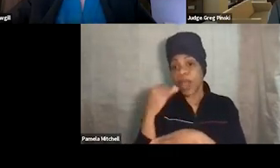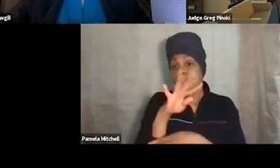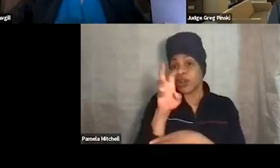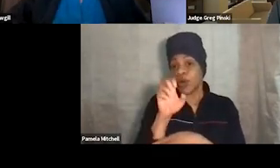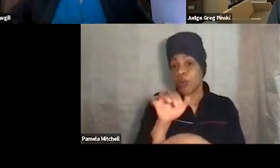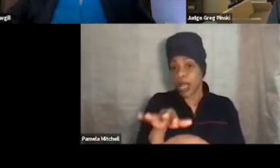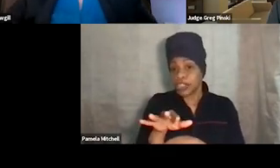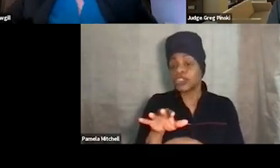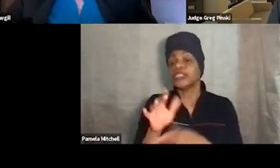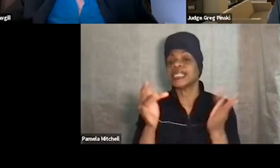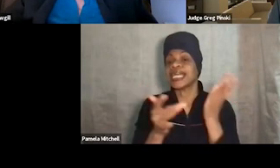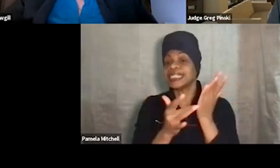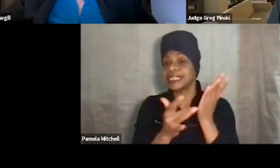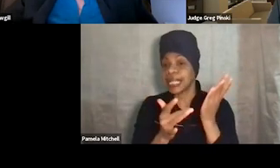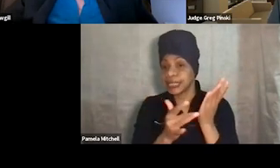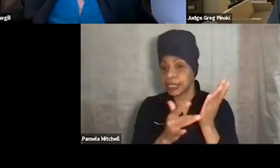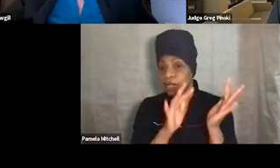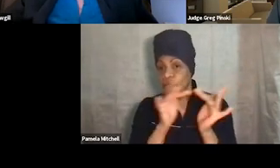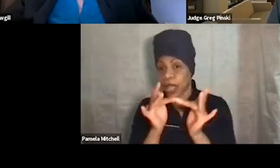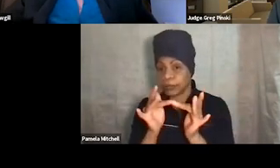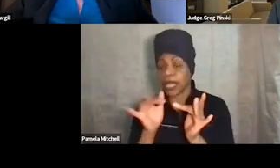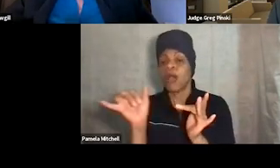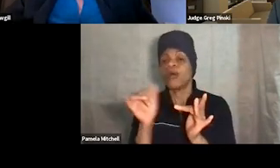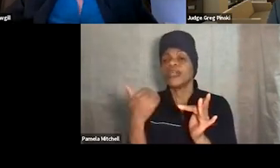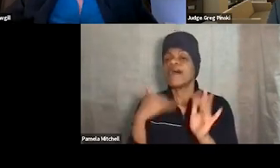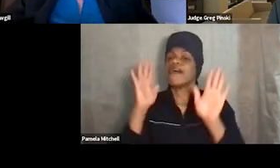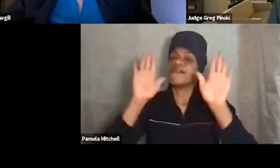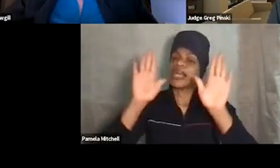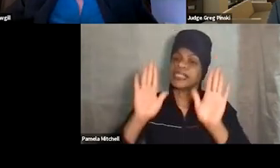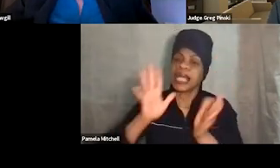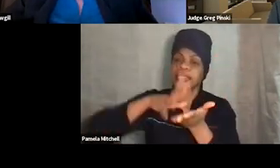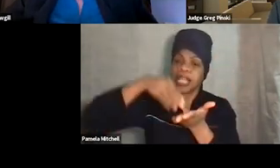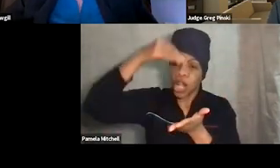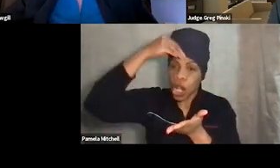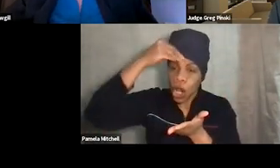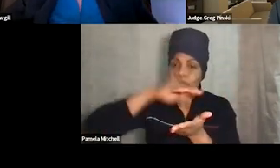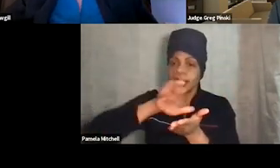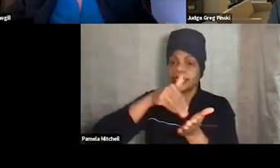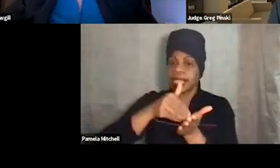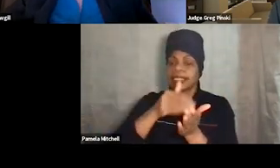And also, we have a fantastic e-learning center. Everything's free, so go there and look at the standards